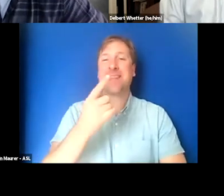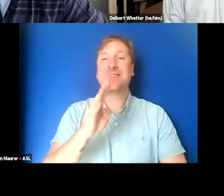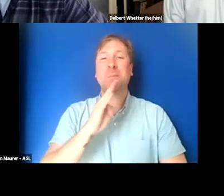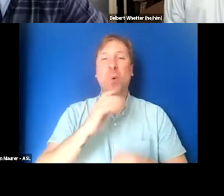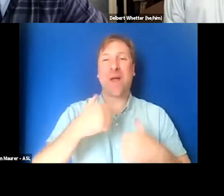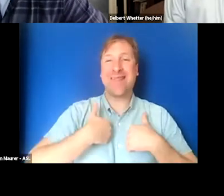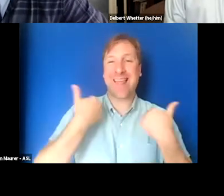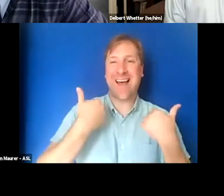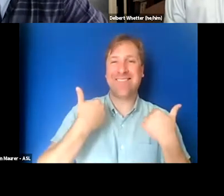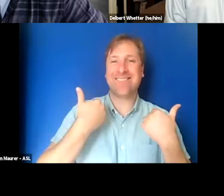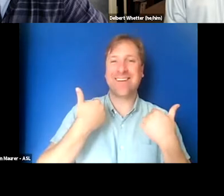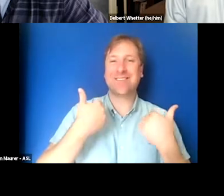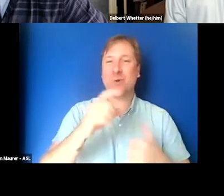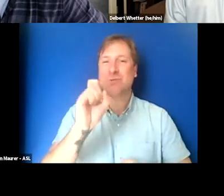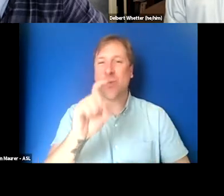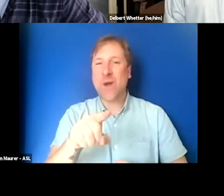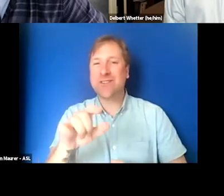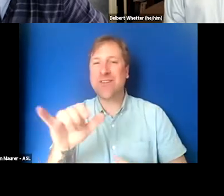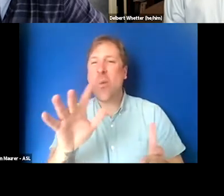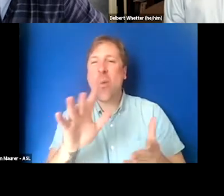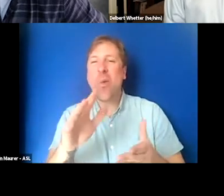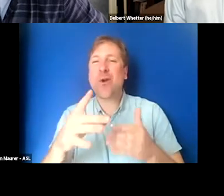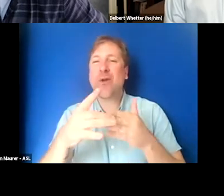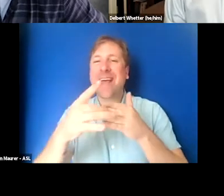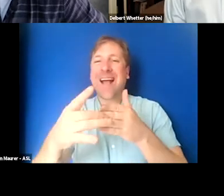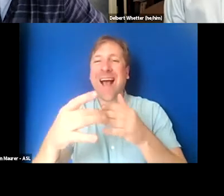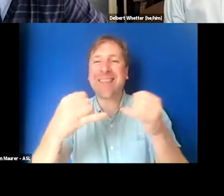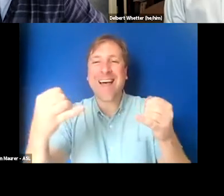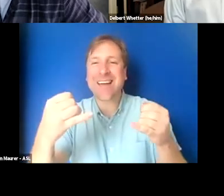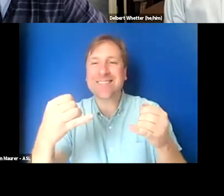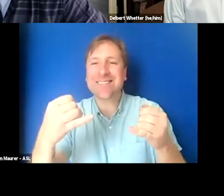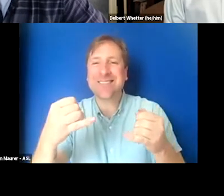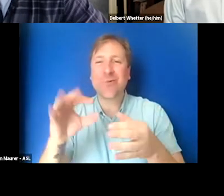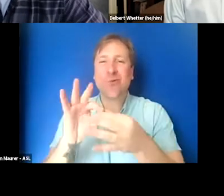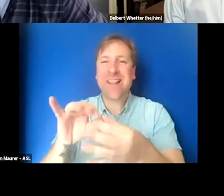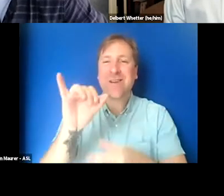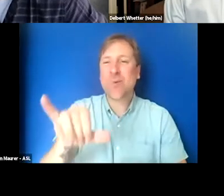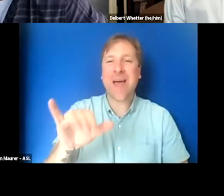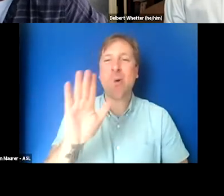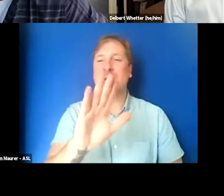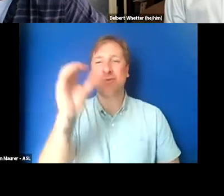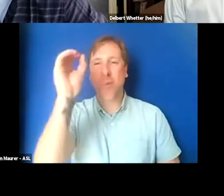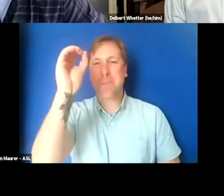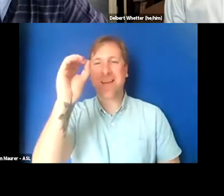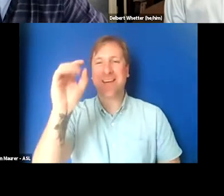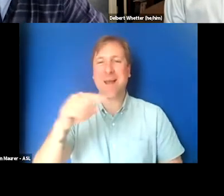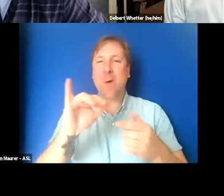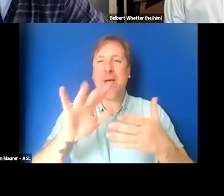And just a question of what the guidelines around that are and what your own opinions around that are.